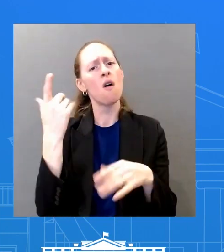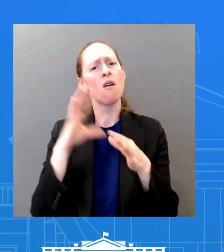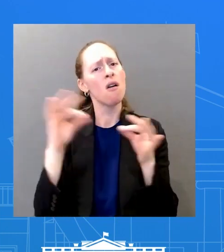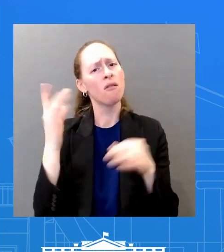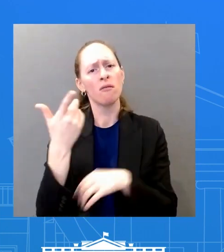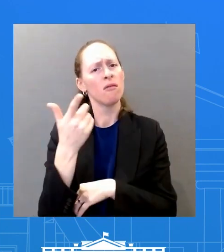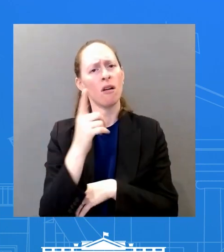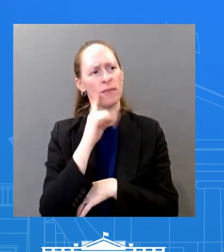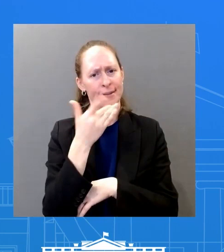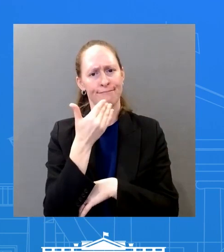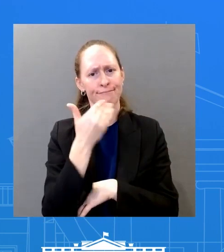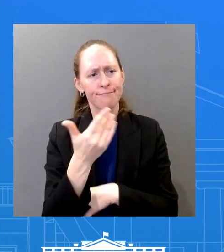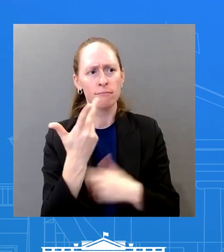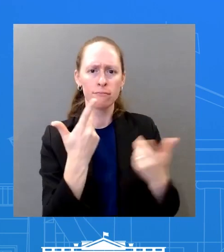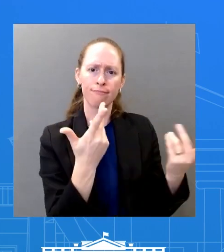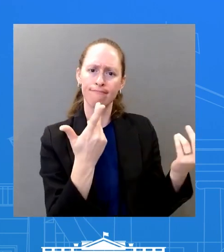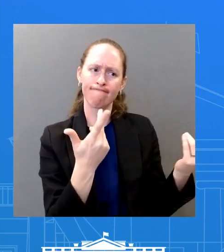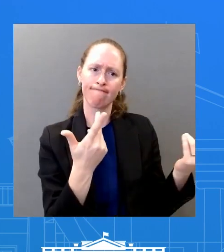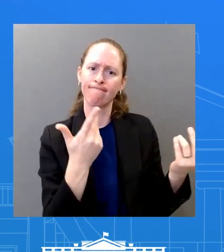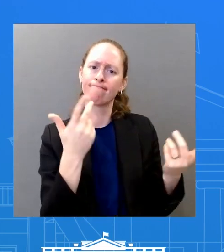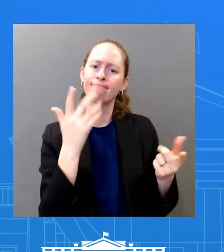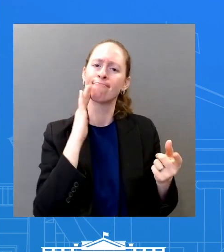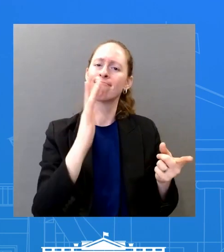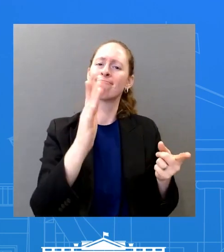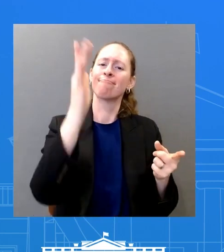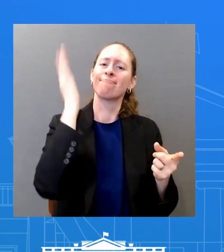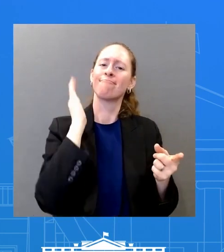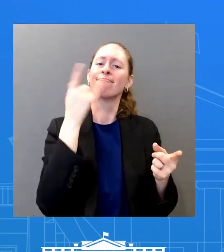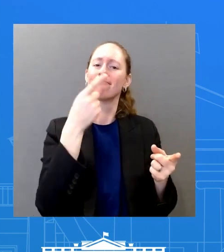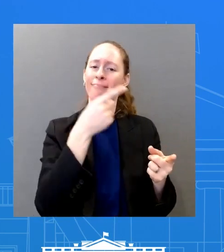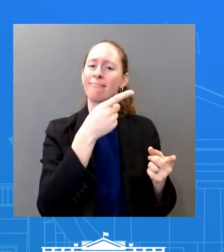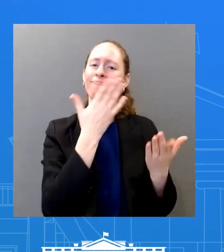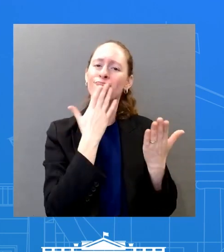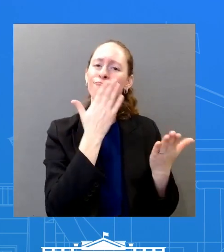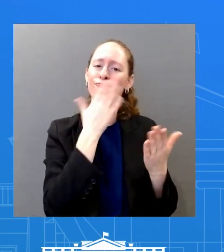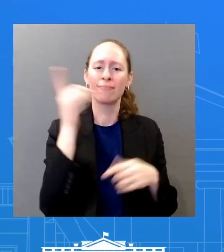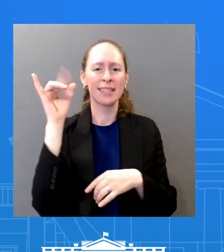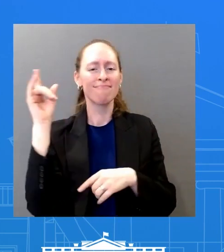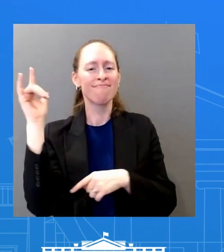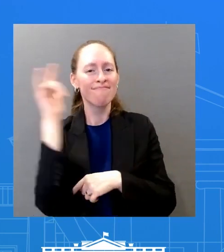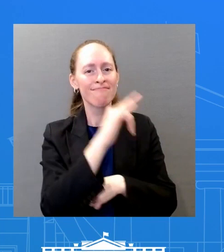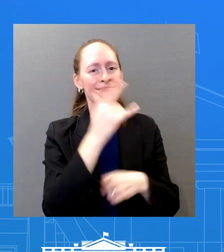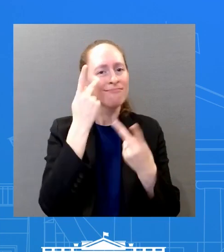a visit that — a visit that illustrated the unbreakable bonds and friendship between our two countries.